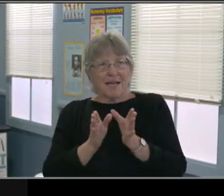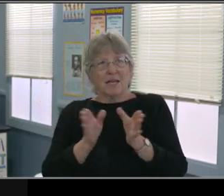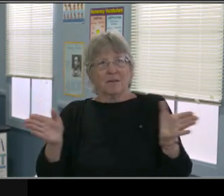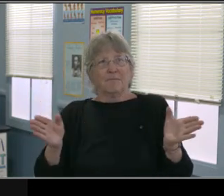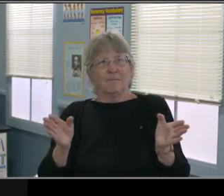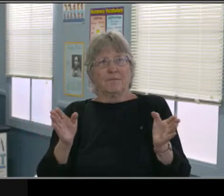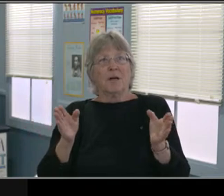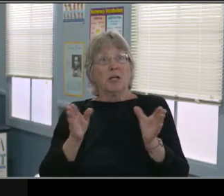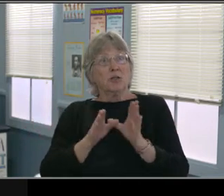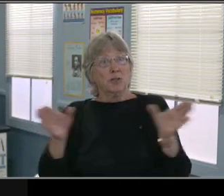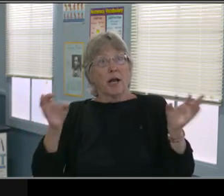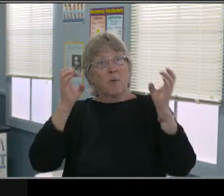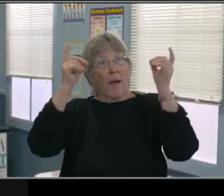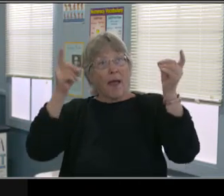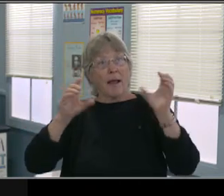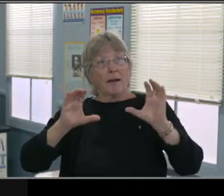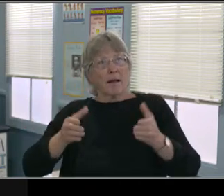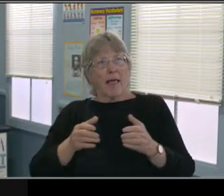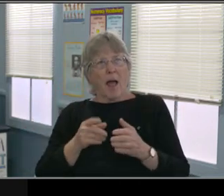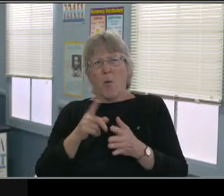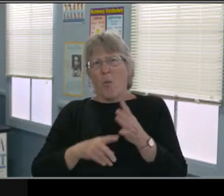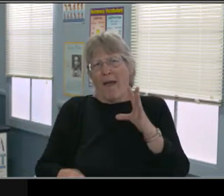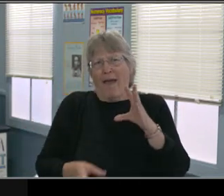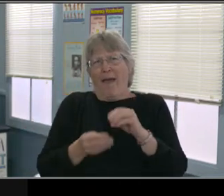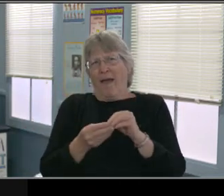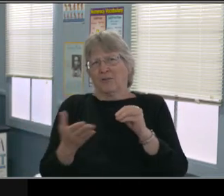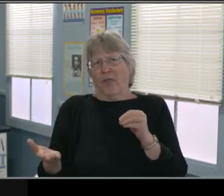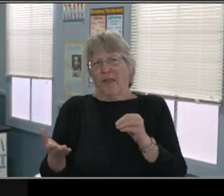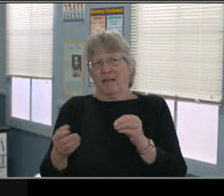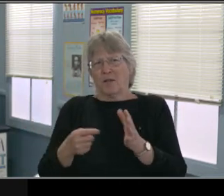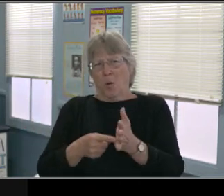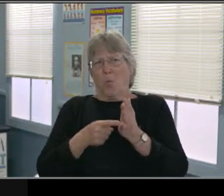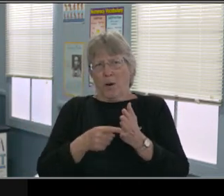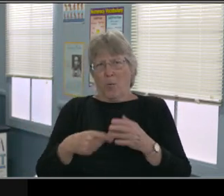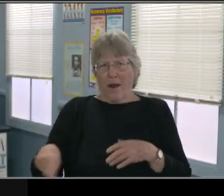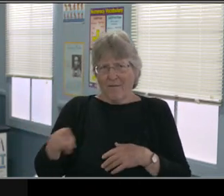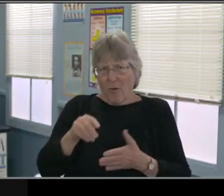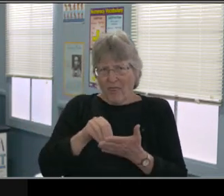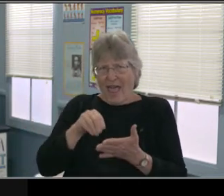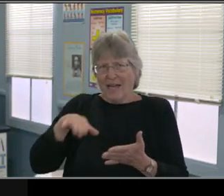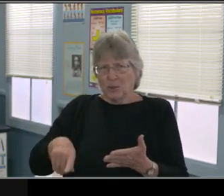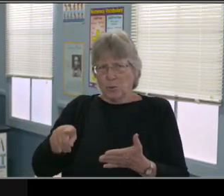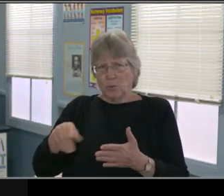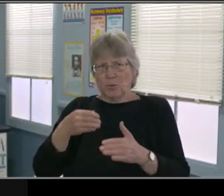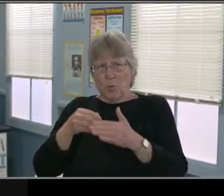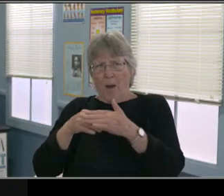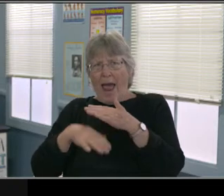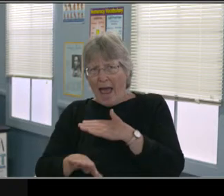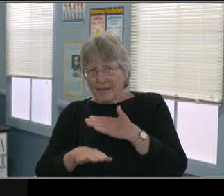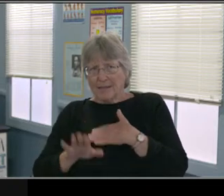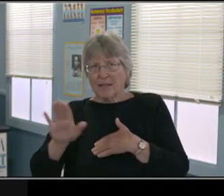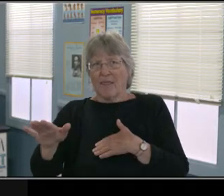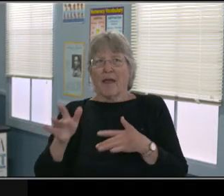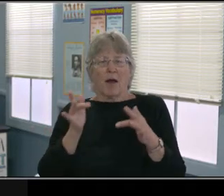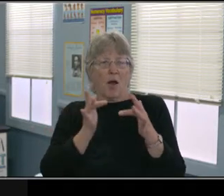What is the offer that the District is giving that the student is entitled to during in-person instruction, right?